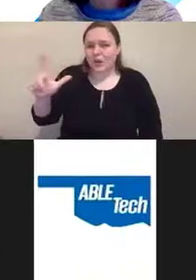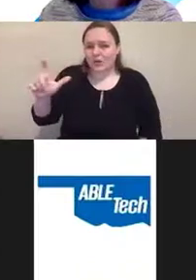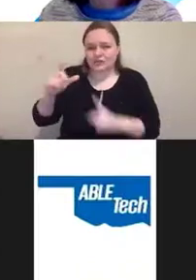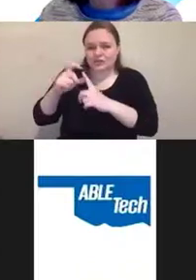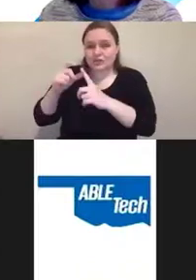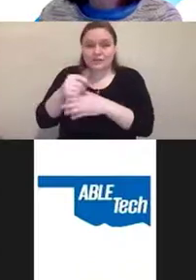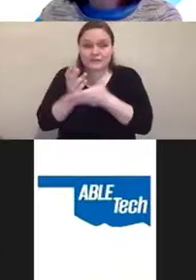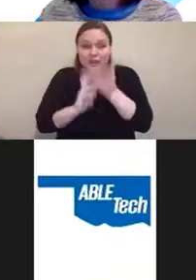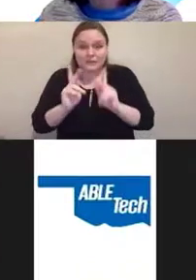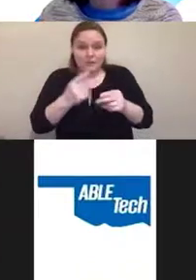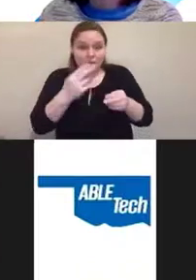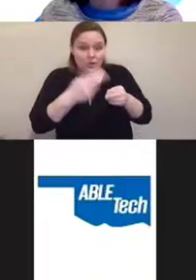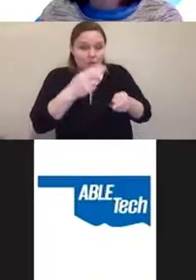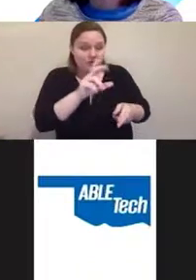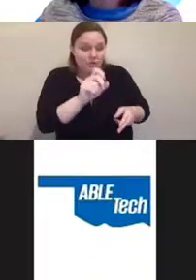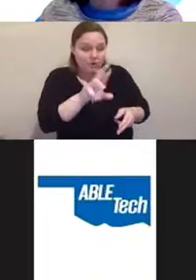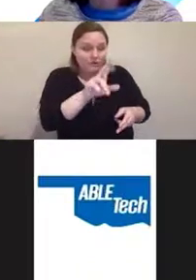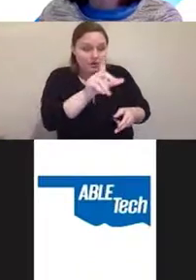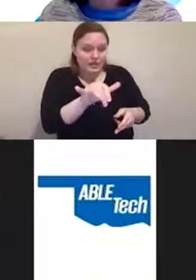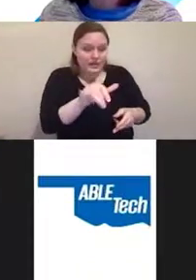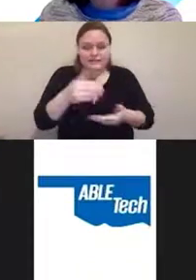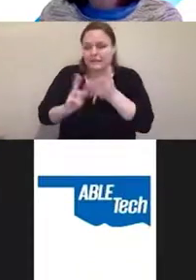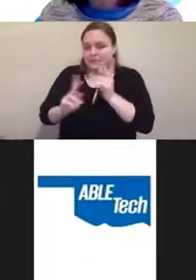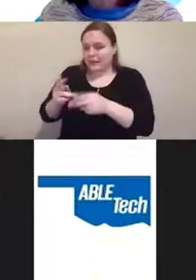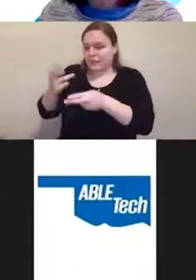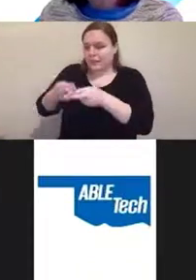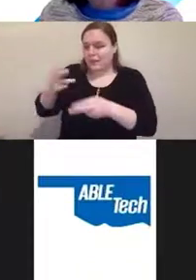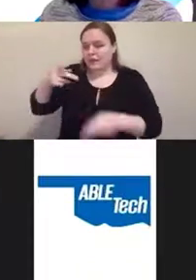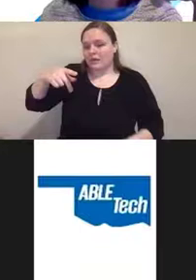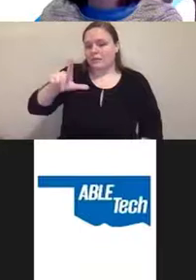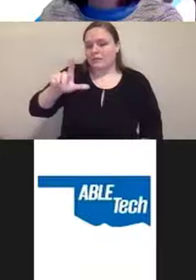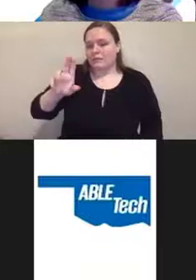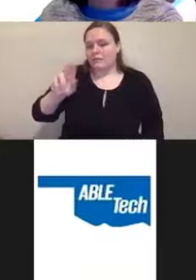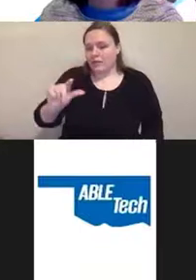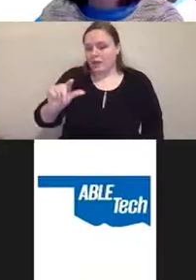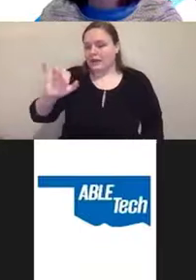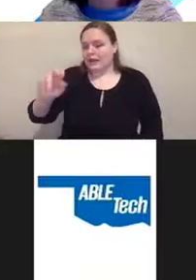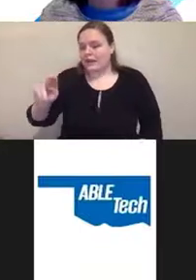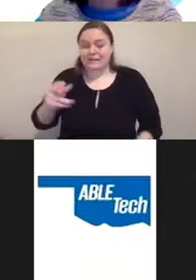I've also heard them referred to as widgets. You may have heard of a number of these